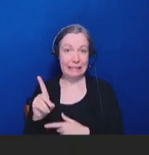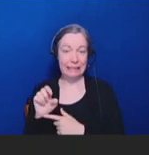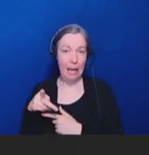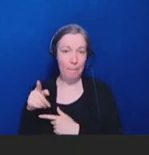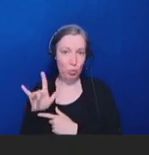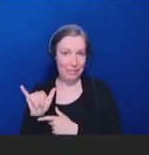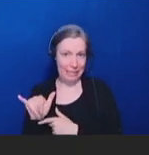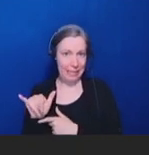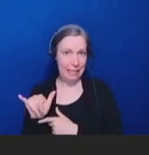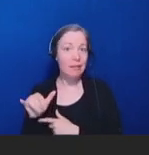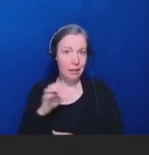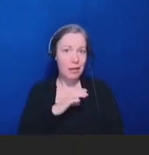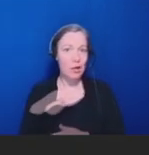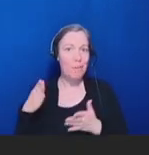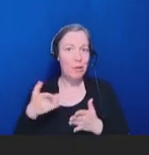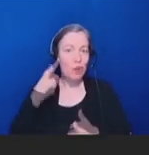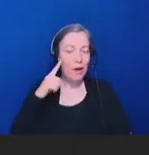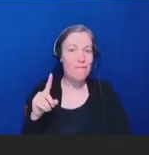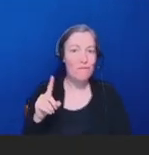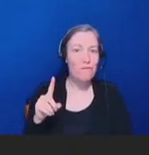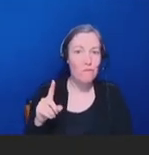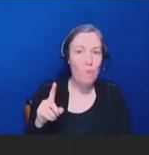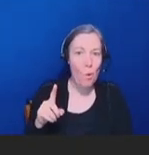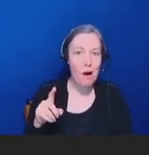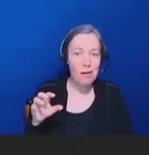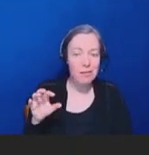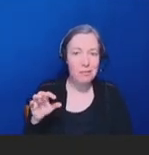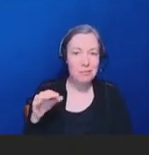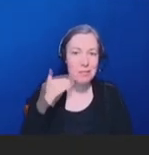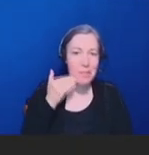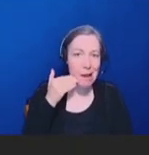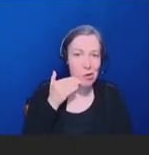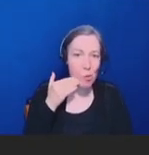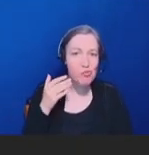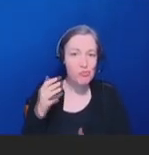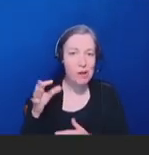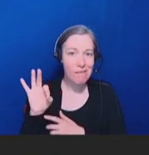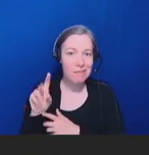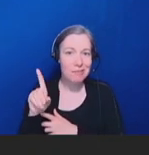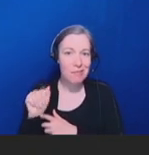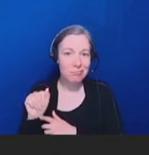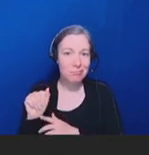Dr. Califf has a long and distinguished career as a physician, researcher, and leader in